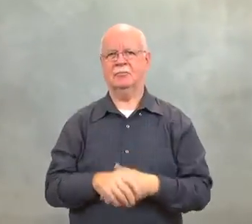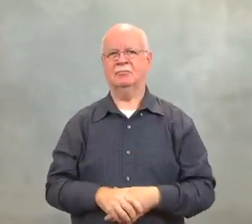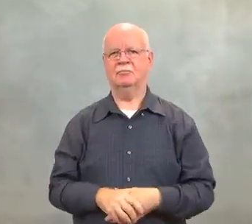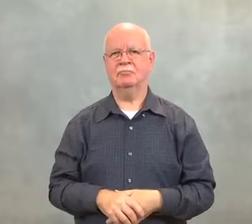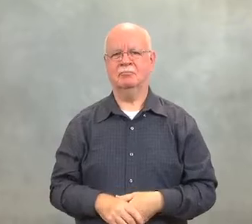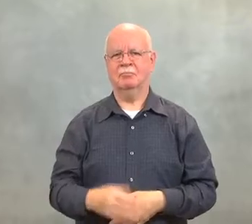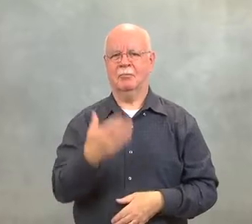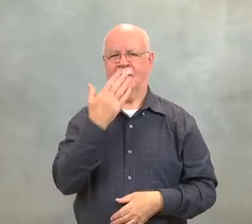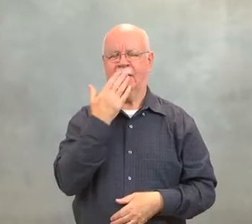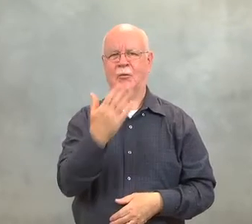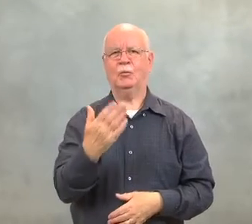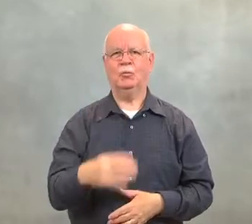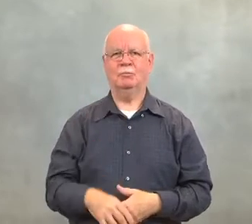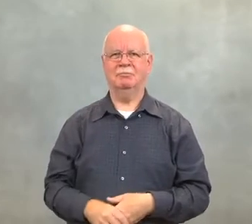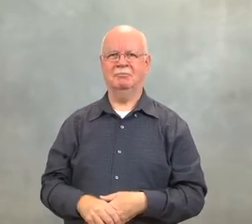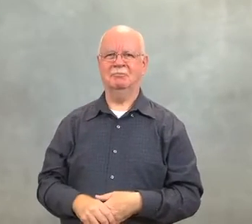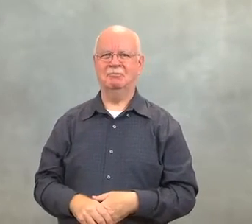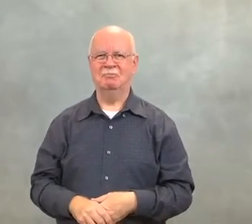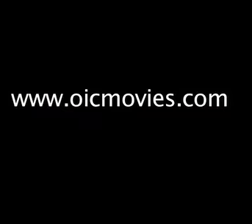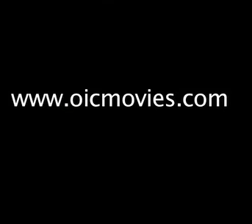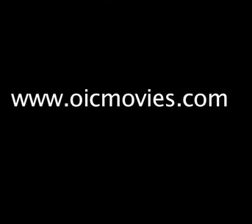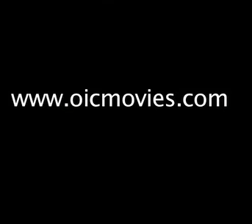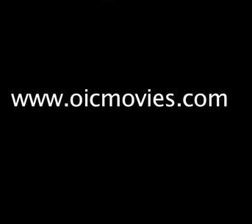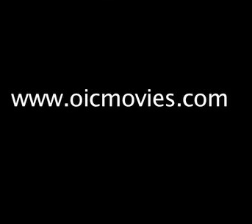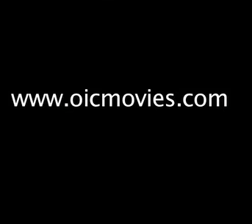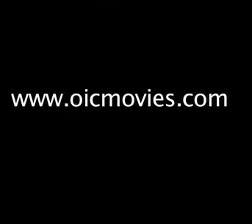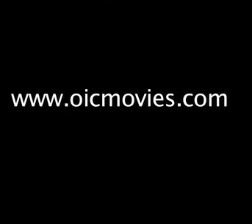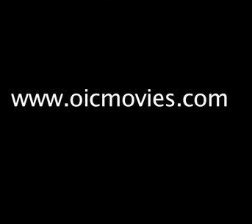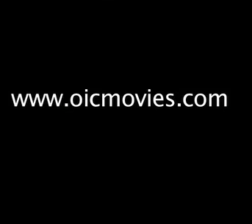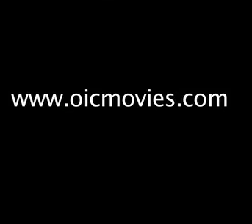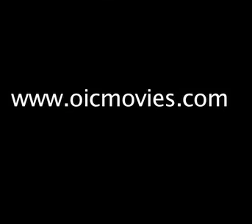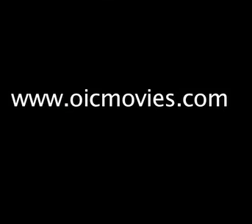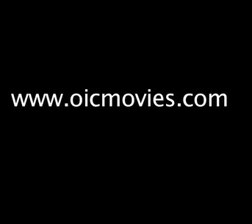Thank you.